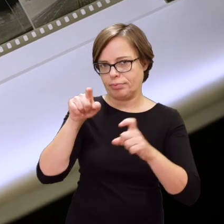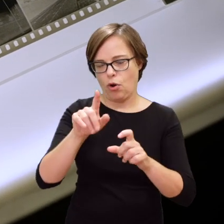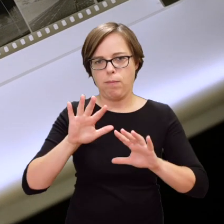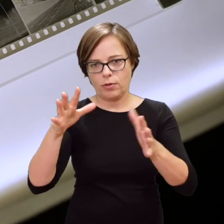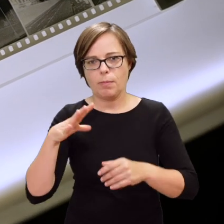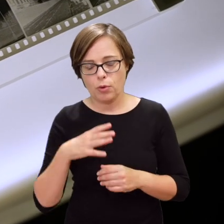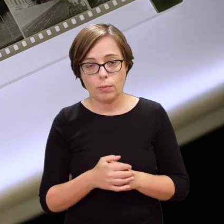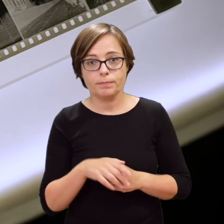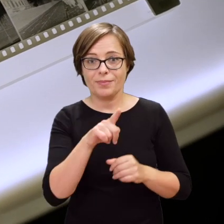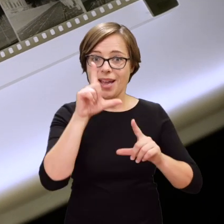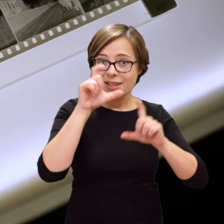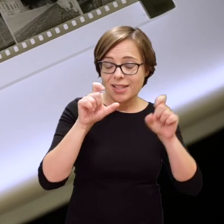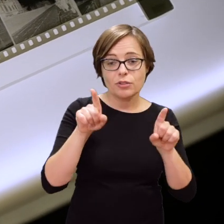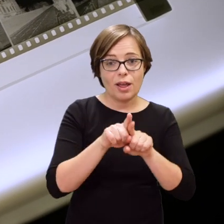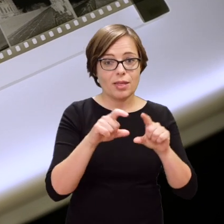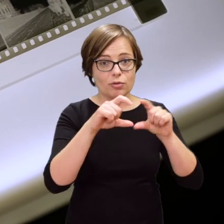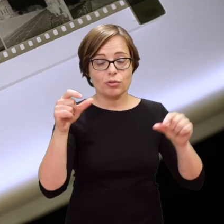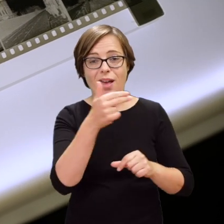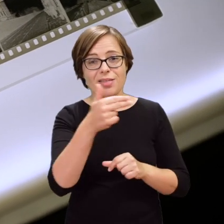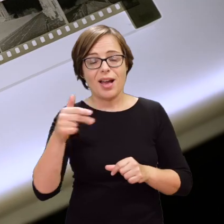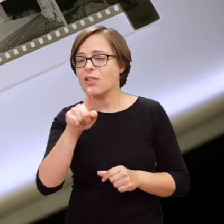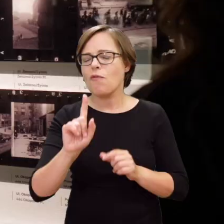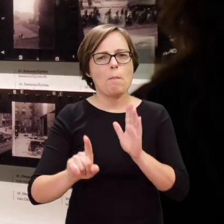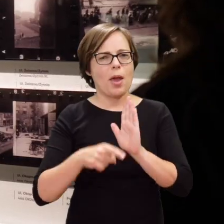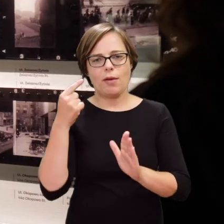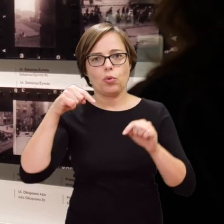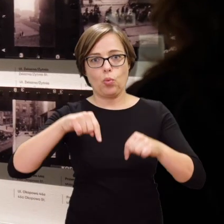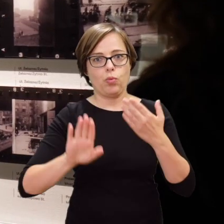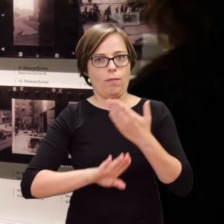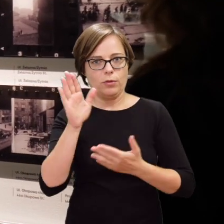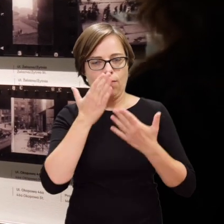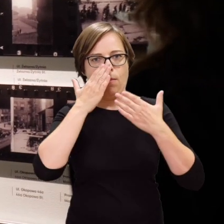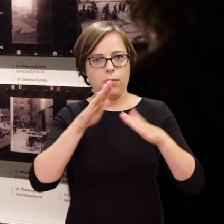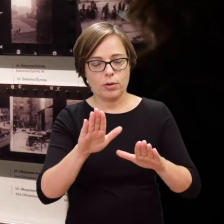These photos and negatives are presented to the public for the very first time—